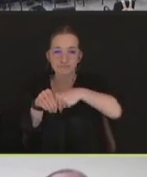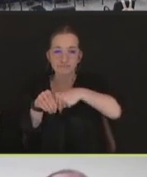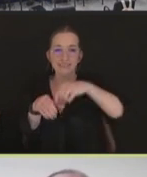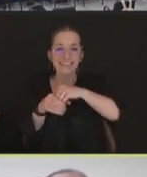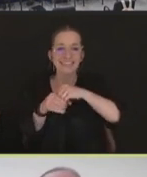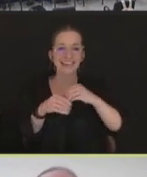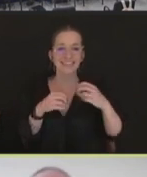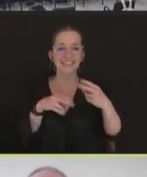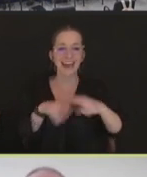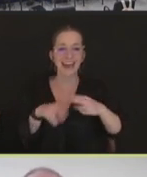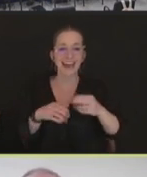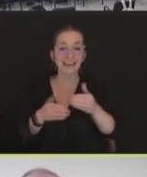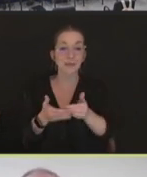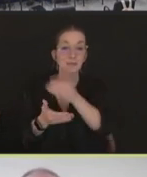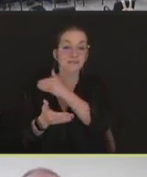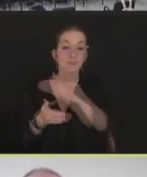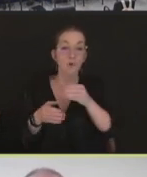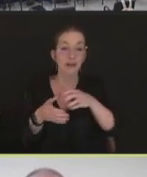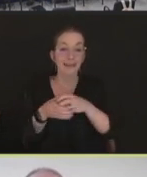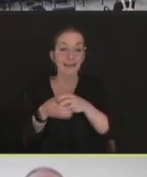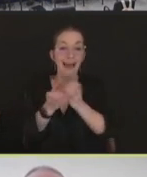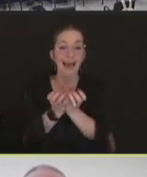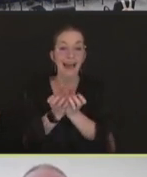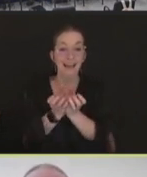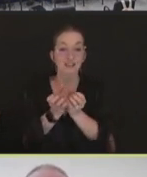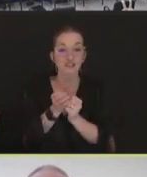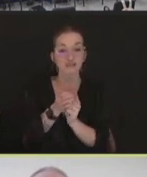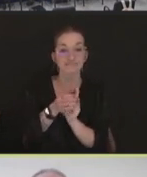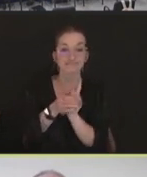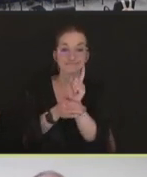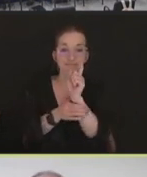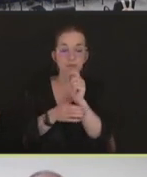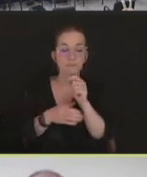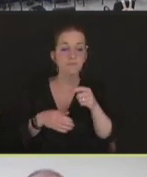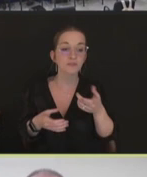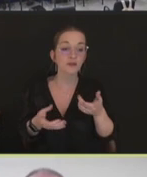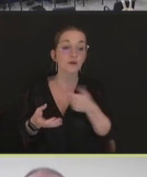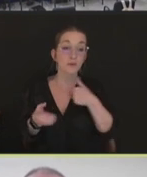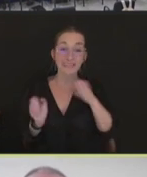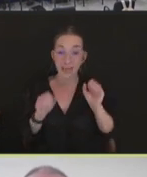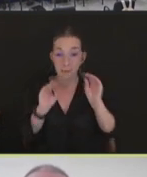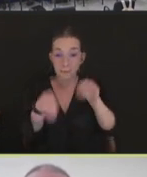strategy. We can place them in the water for some vaccines, so the poultry drink